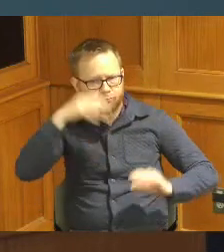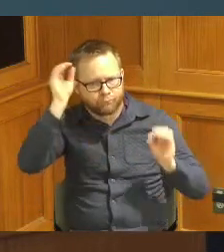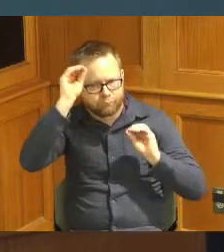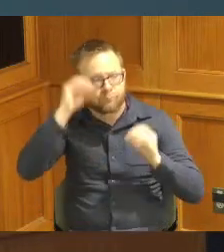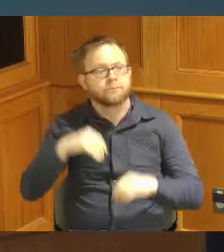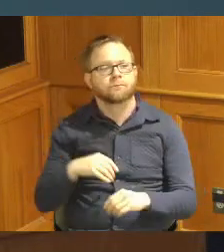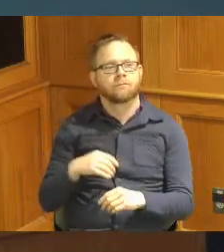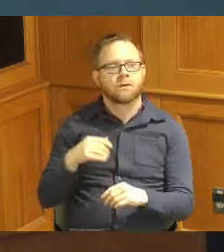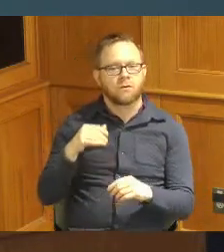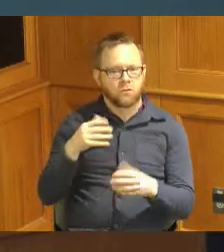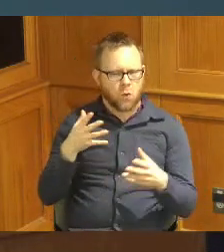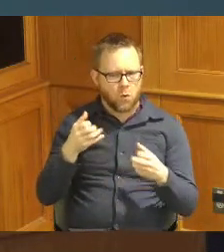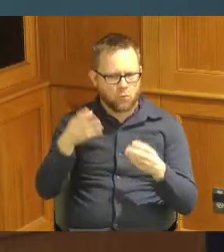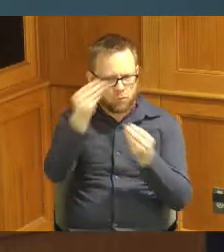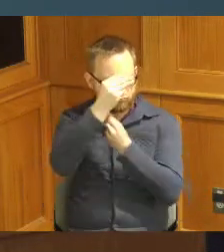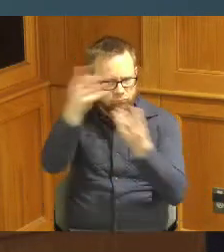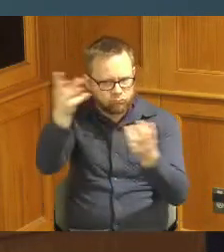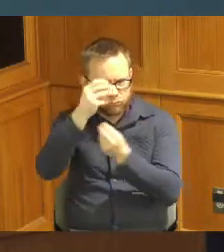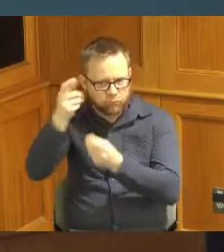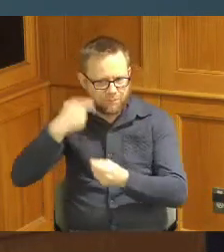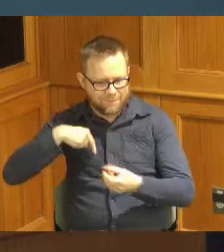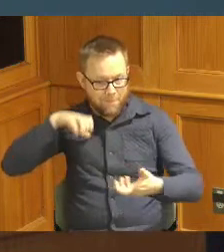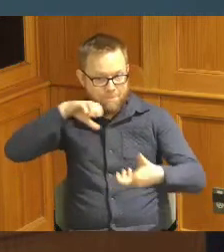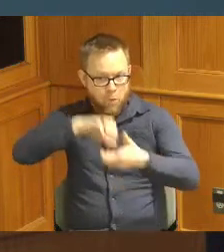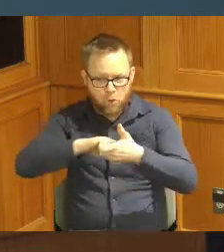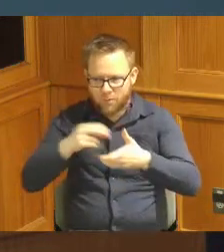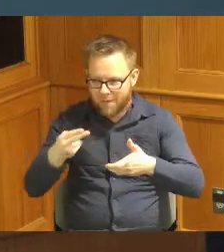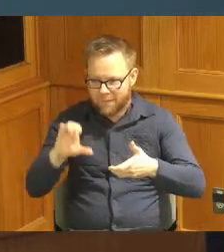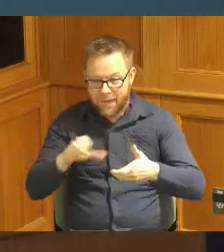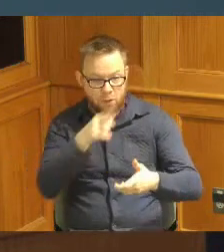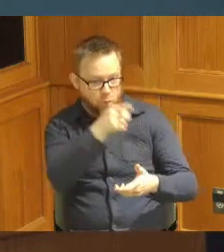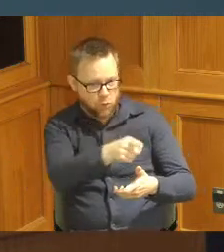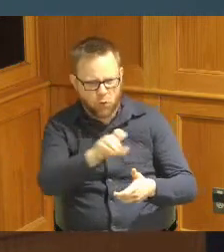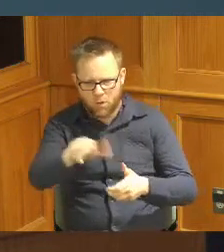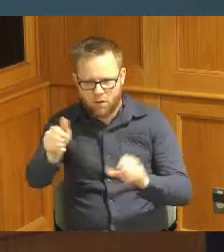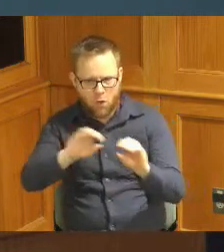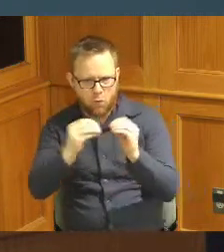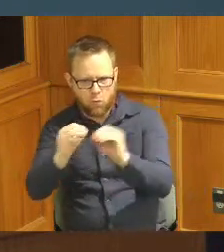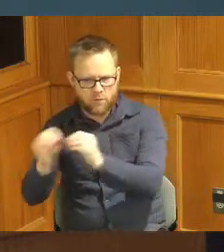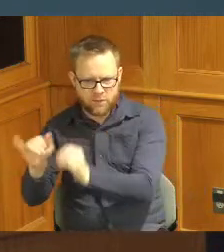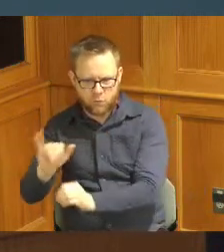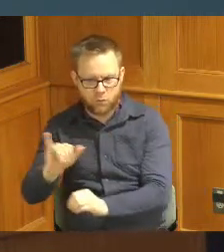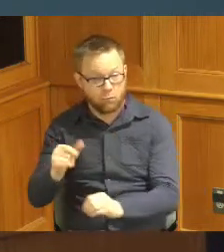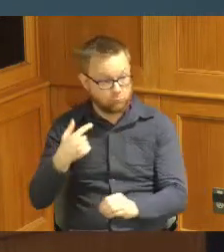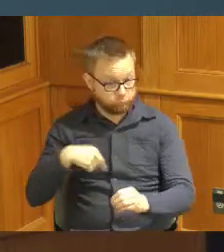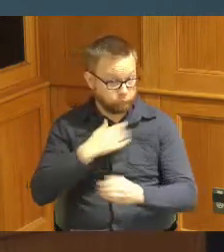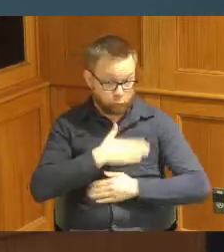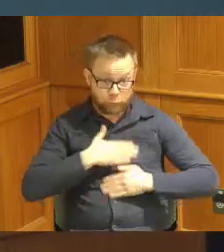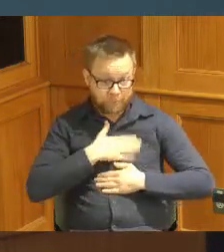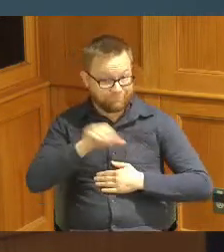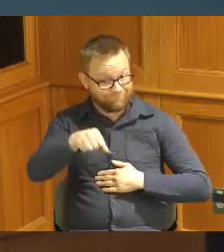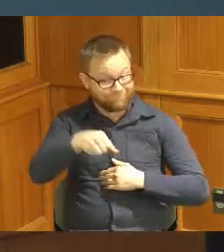doing this in partnership with you thank you so much thank you all appreciate it thank you